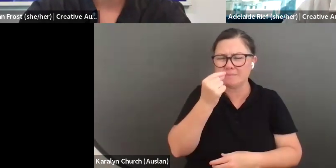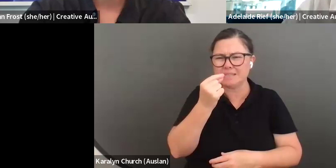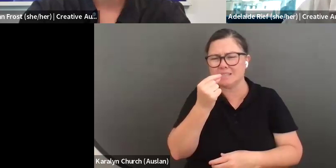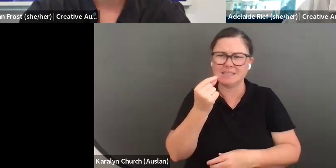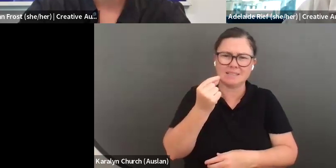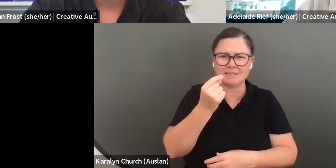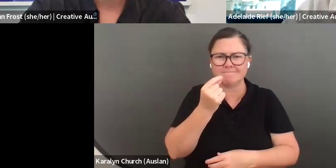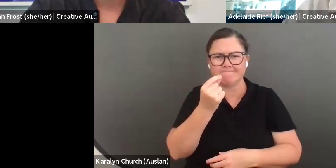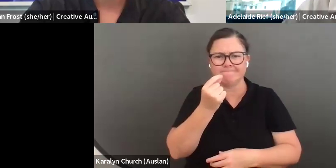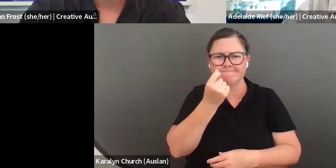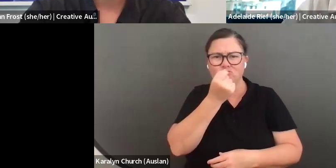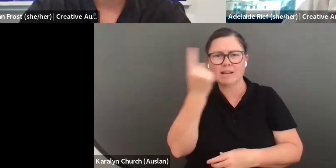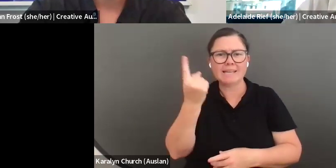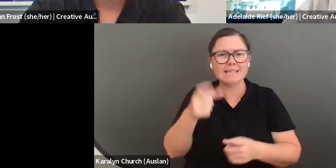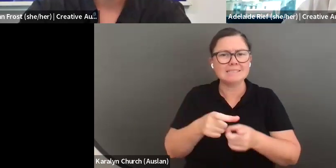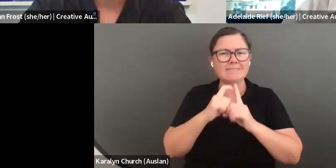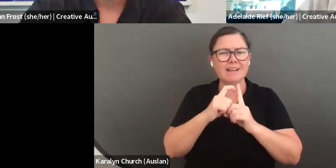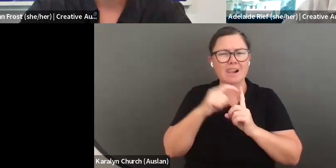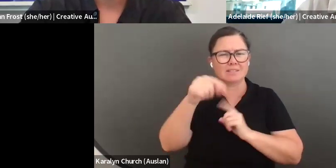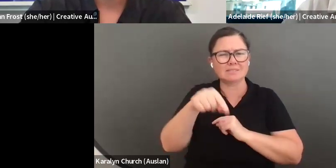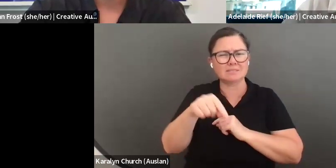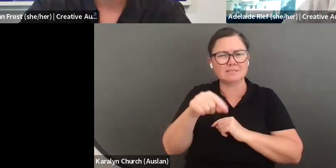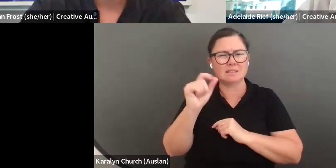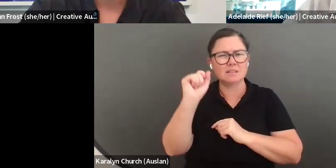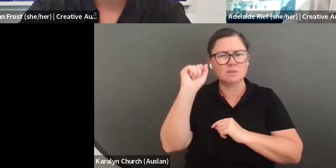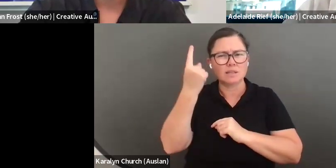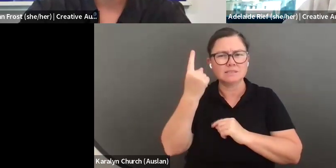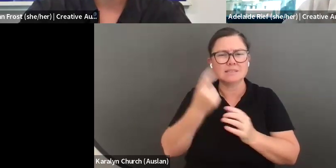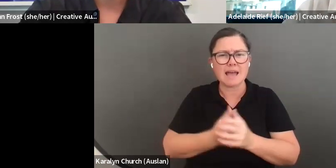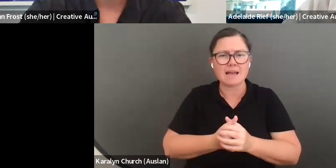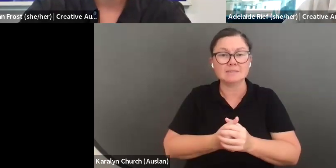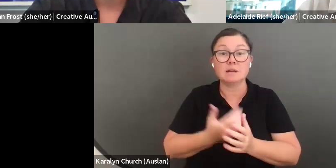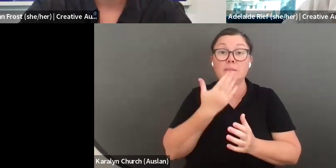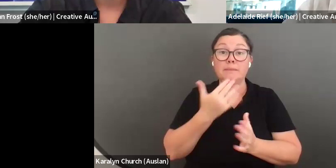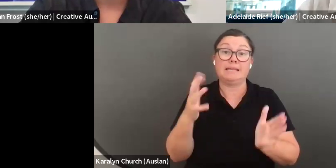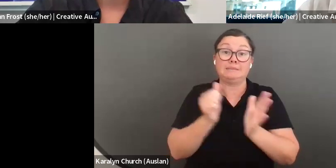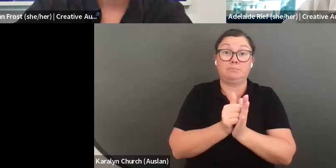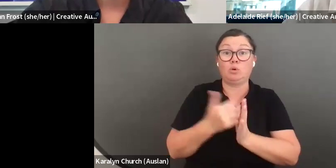as long as you have been consistently engaging in the practice for five years, that